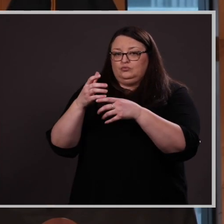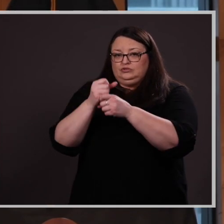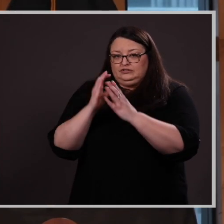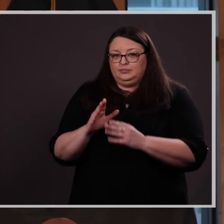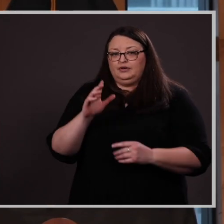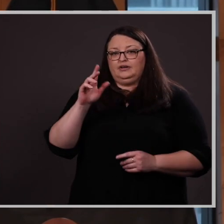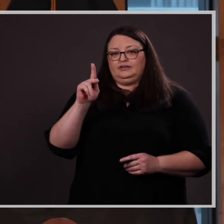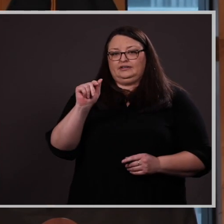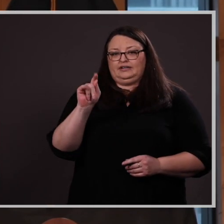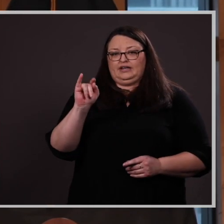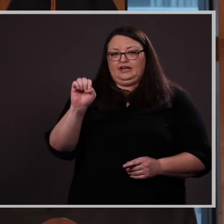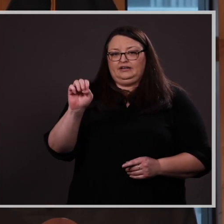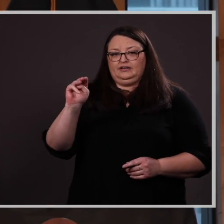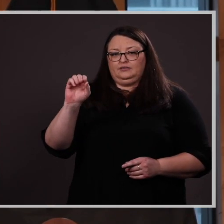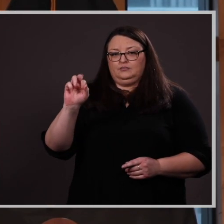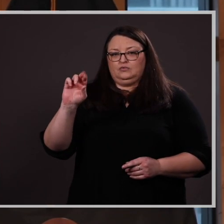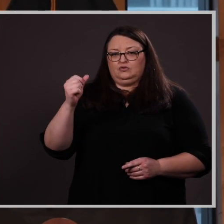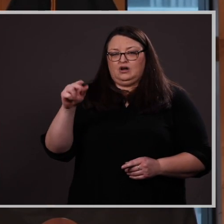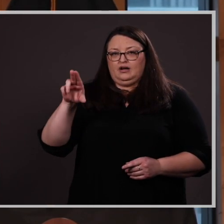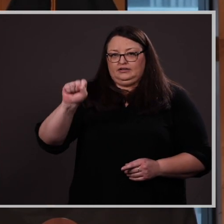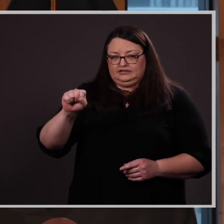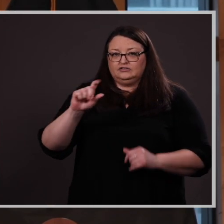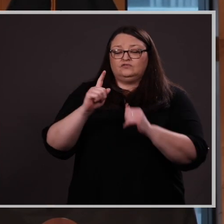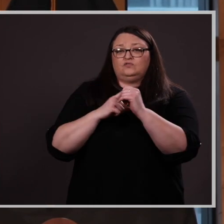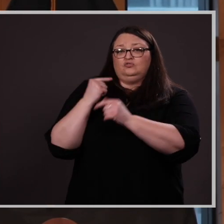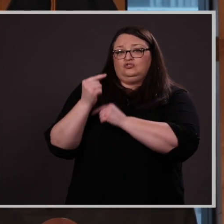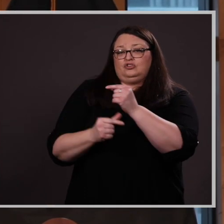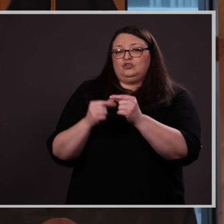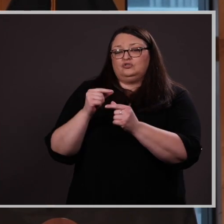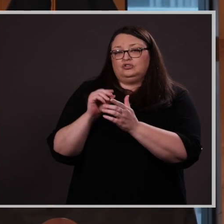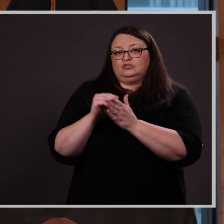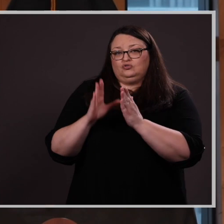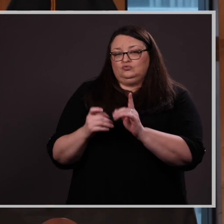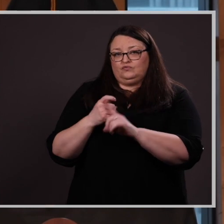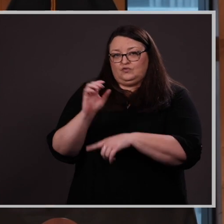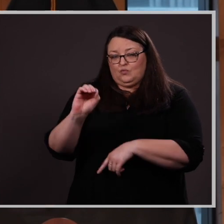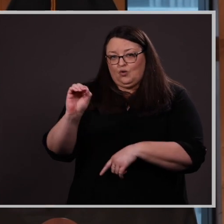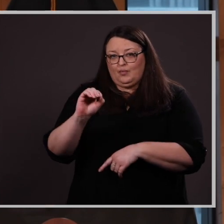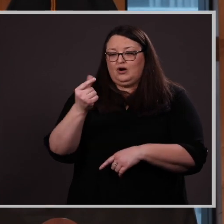Katie, a first-generation college student from Omaha, is a Goodrich Scholar completing